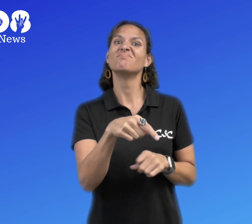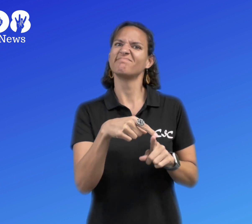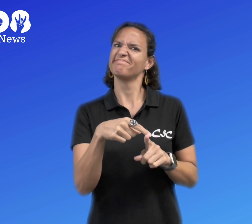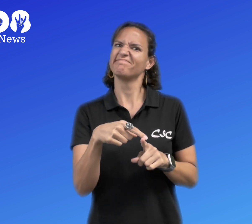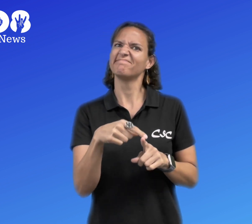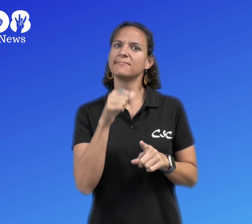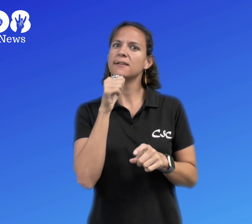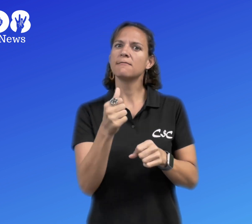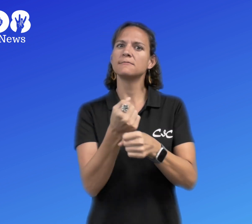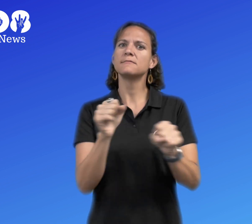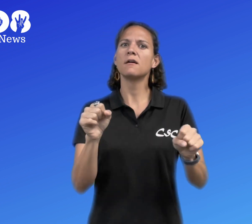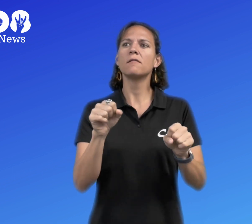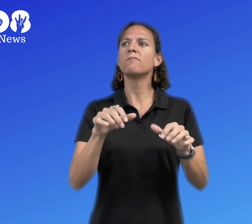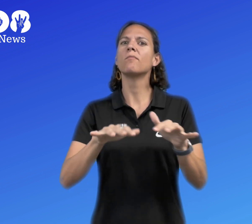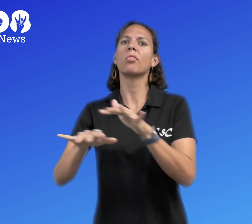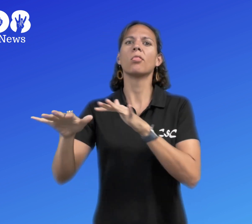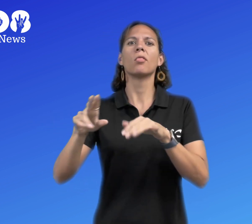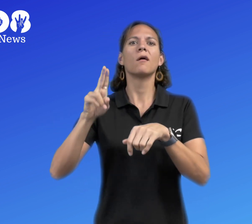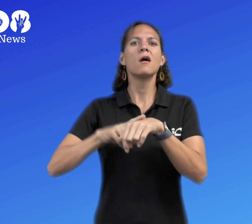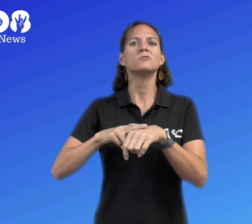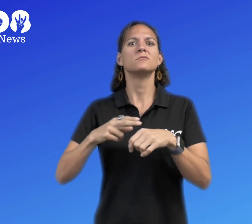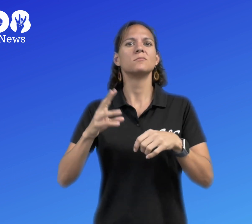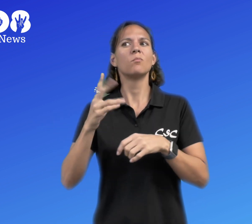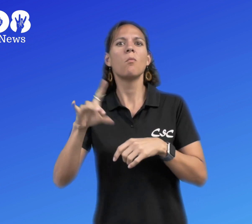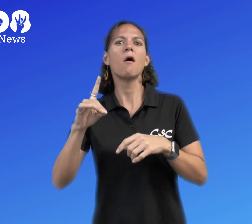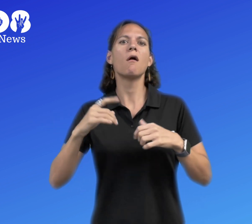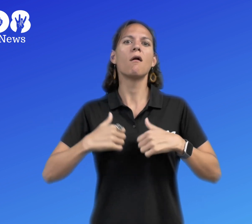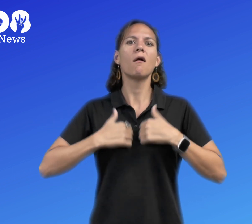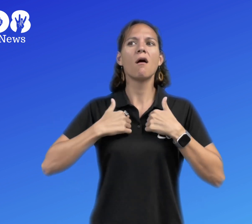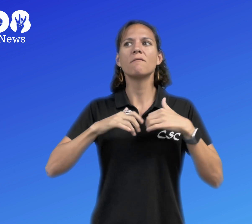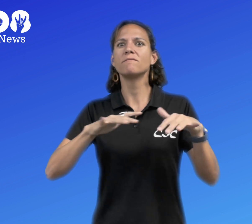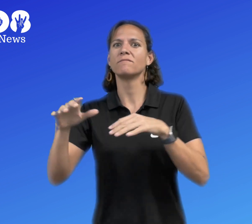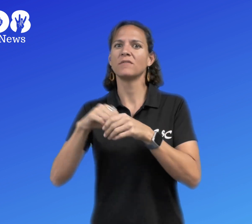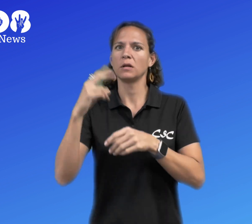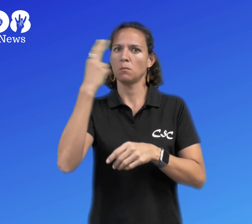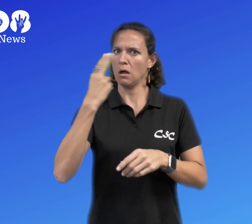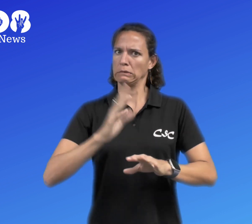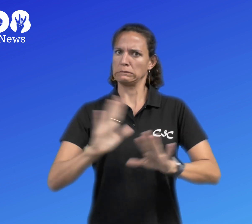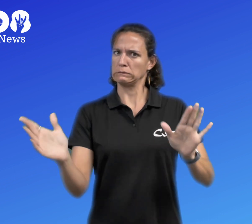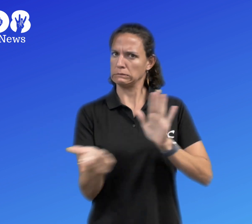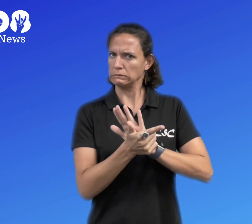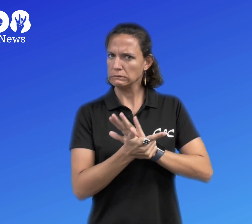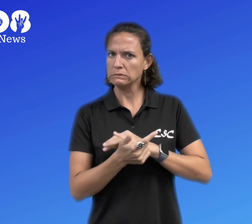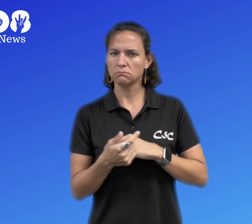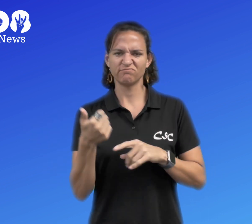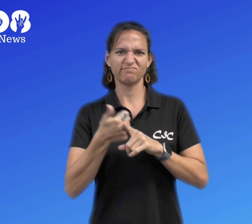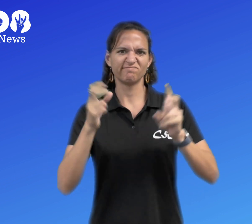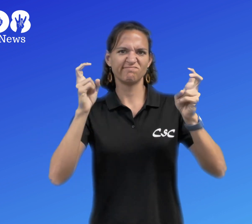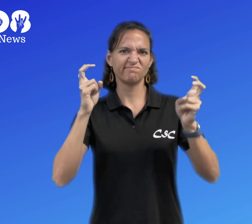Snakes are illegal in Hawaii and pose a significant threat to native wildlife.